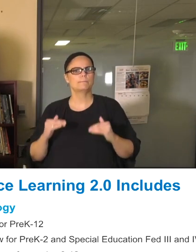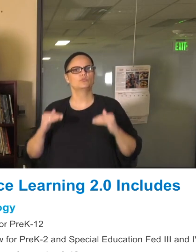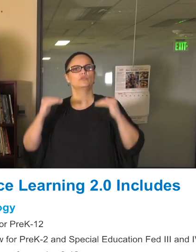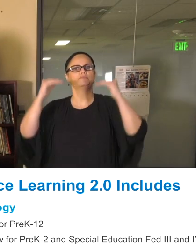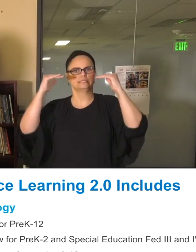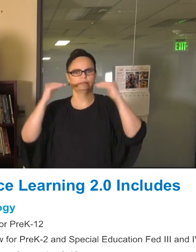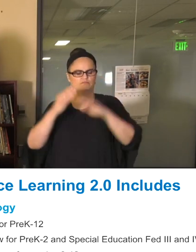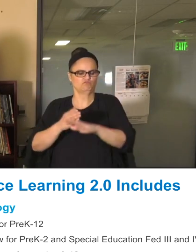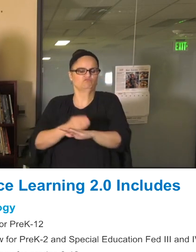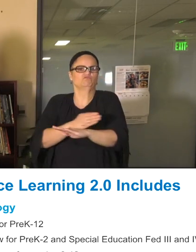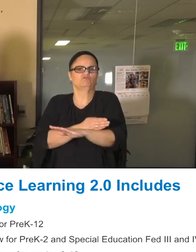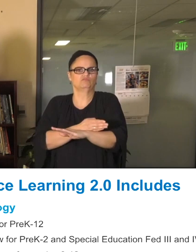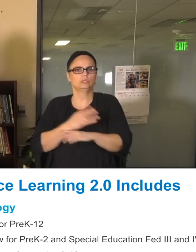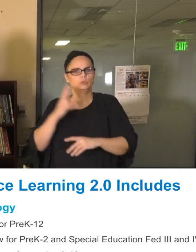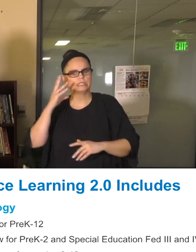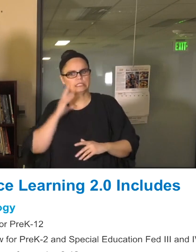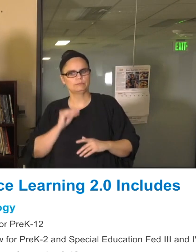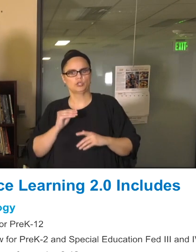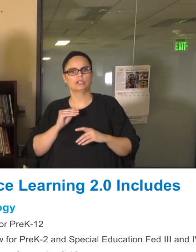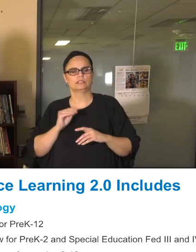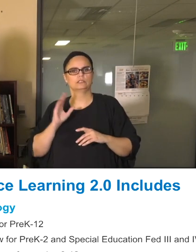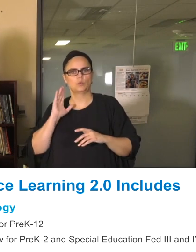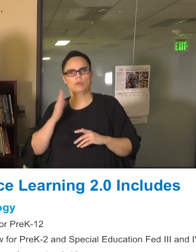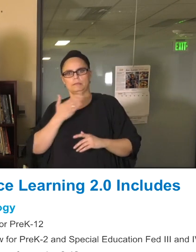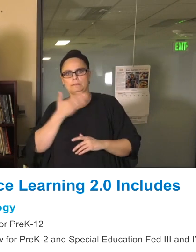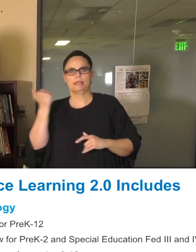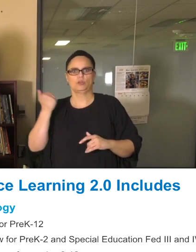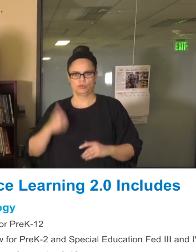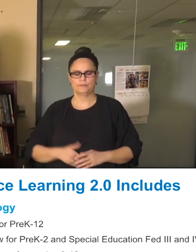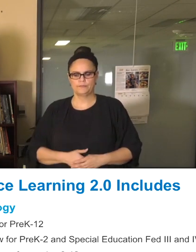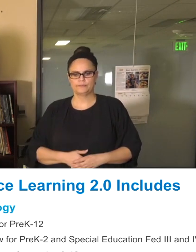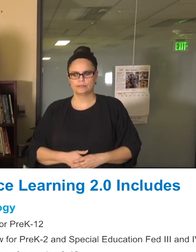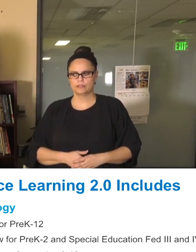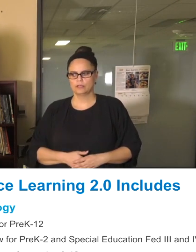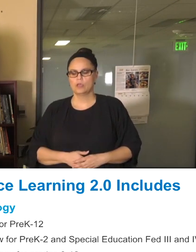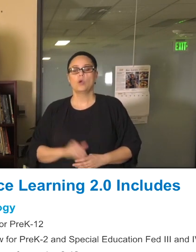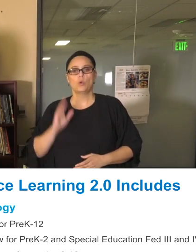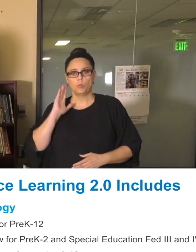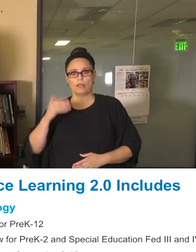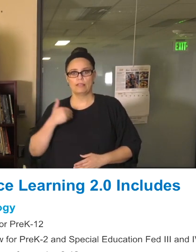this experience for everyone. We're also going to have fall technology launch for all of